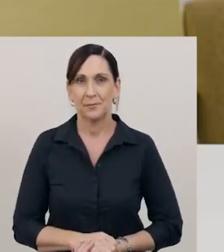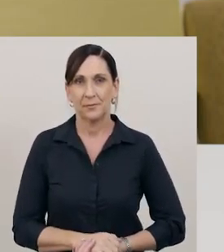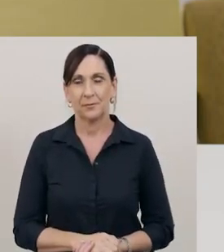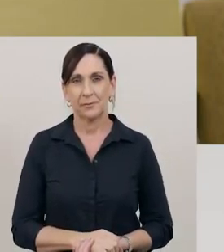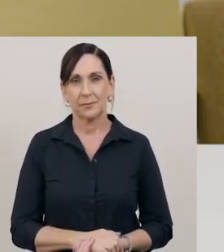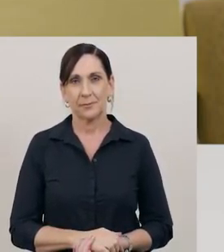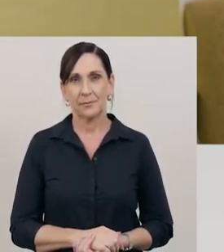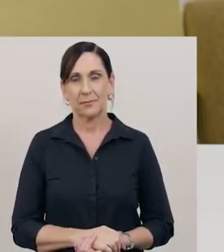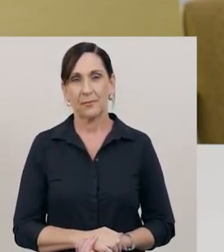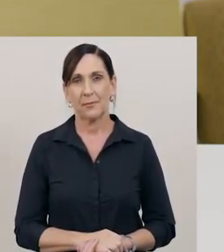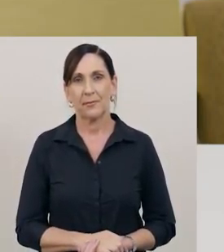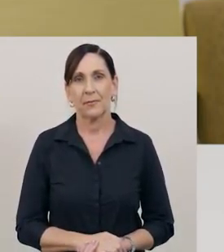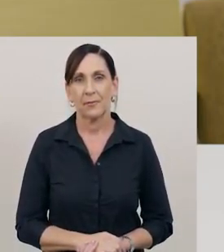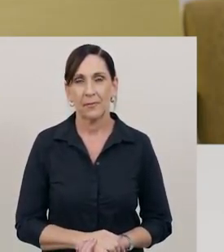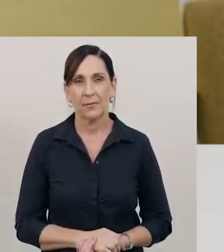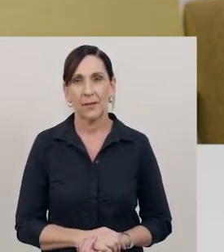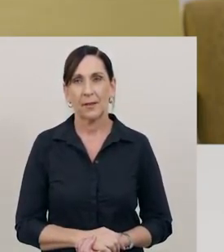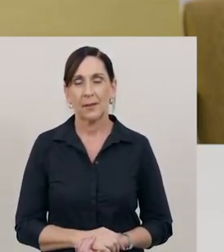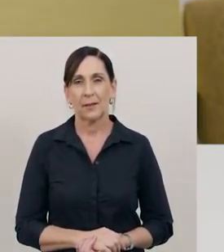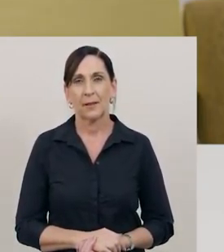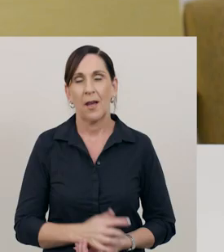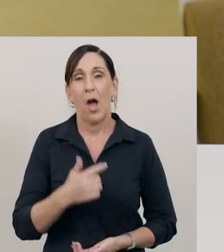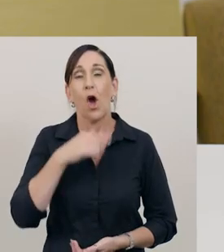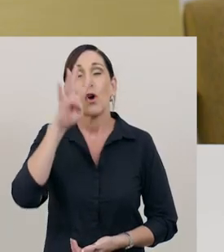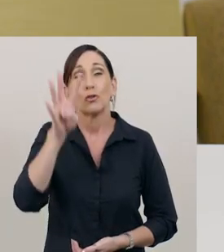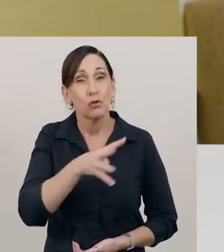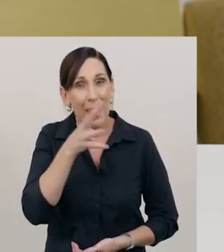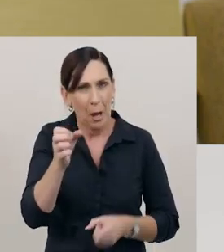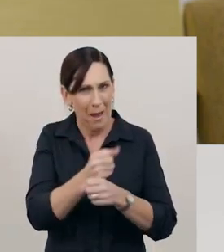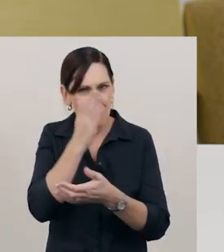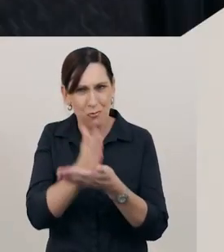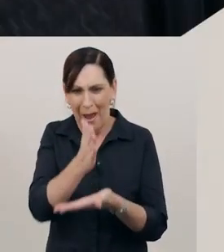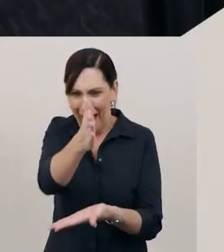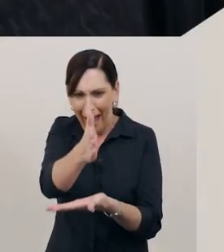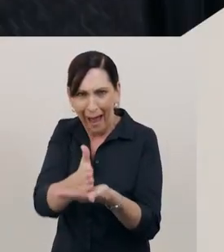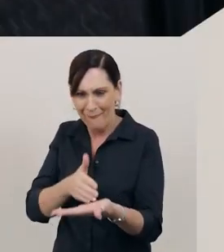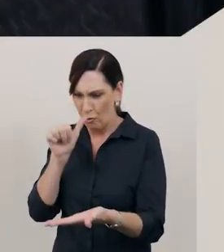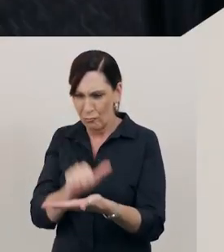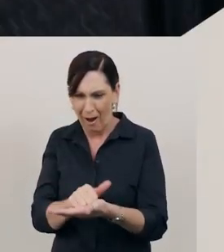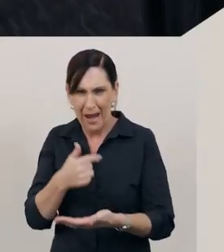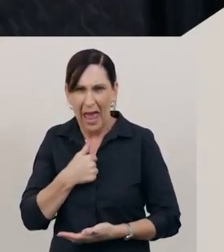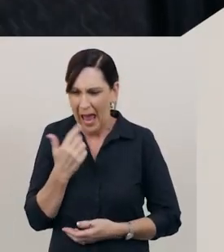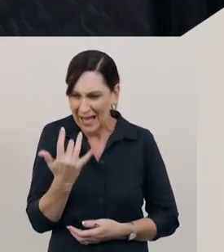Let’s check to make sure we've got halves. I'm going to count, to make sure the piles are the same.